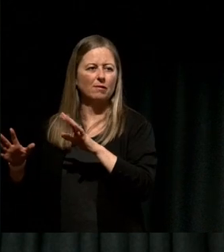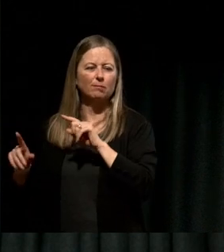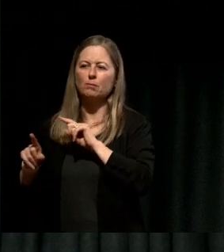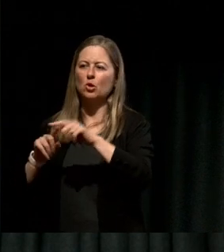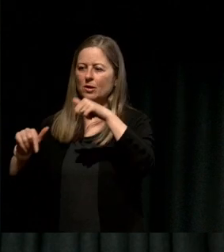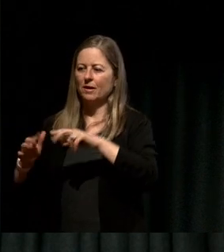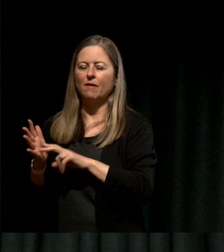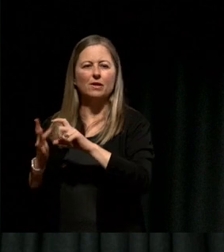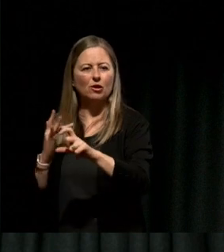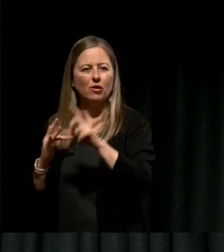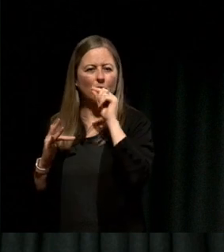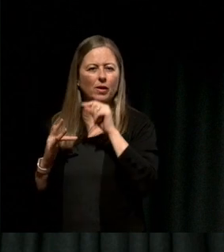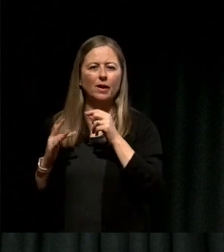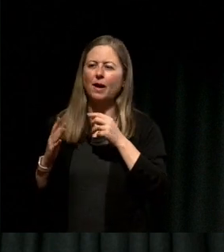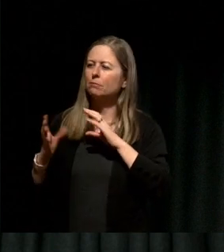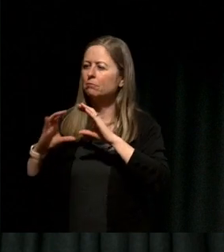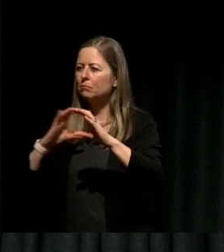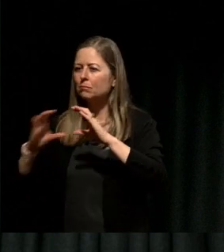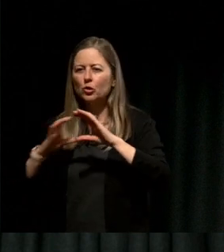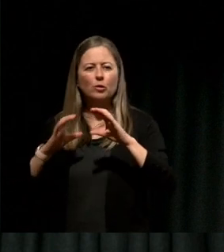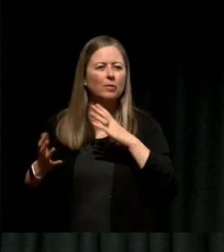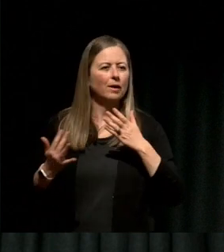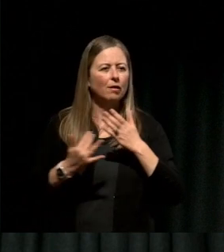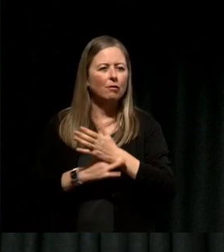communicate during emergencies, and let people know things a lot faster.